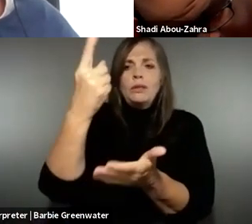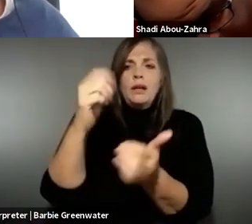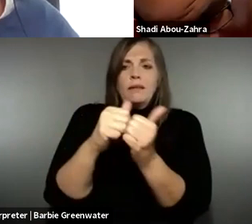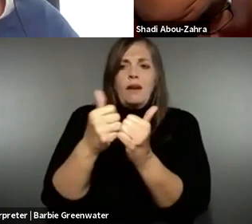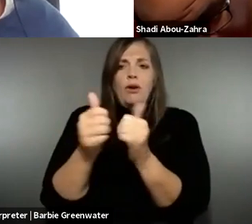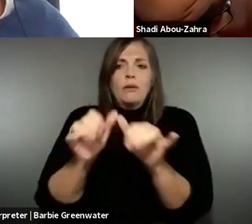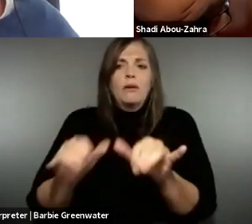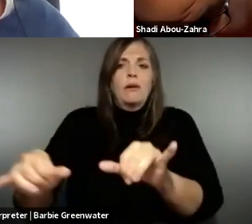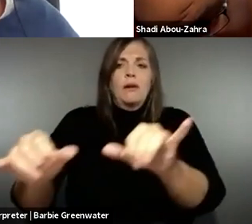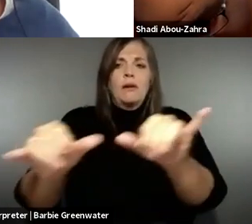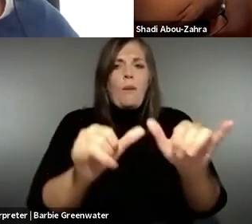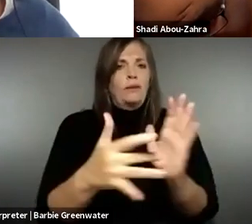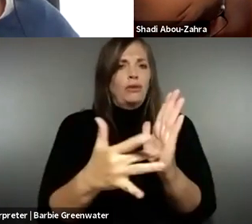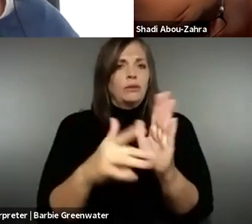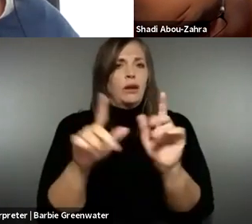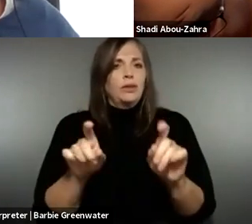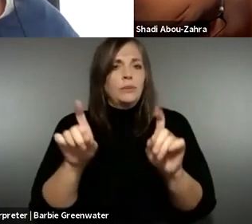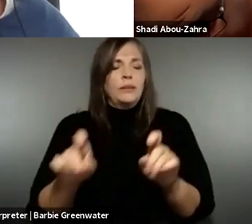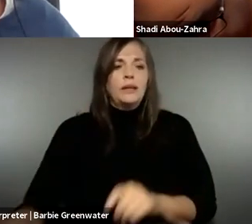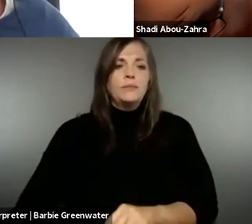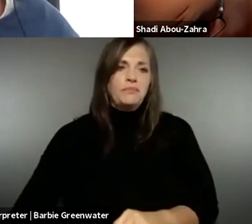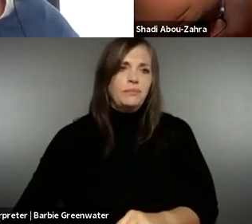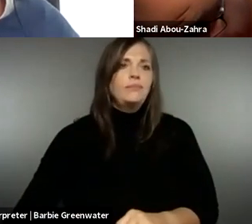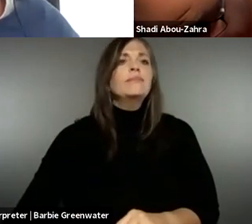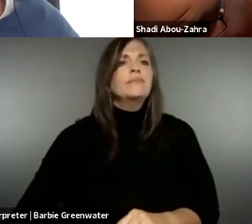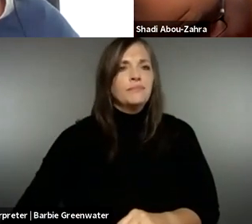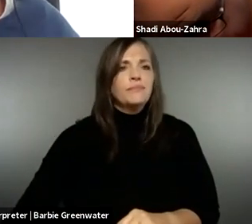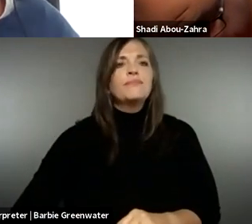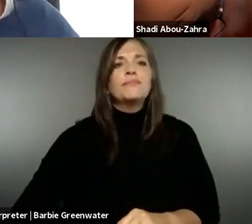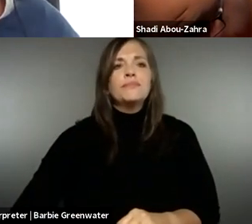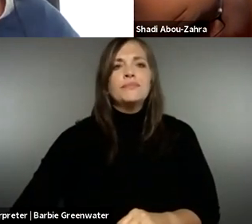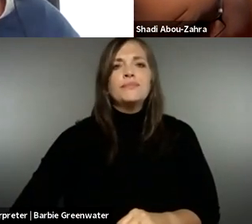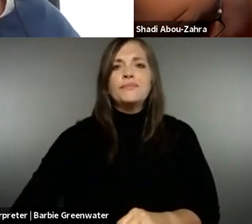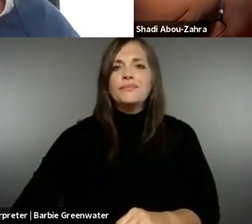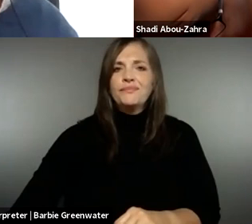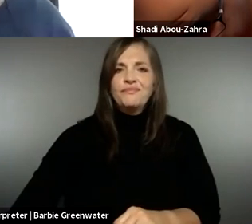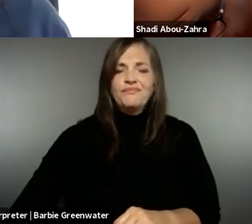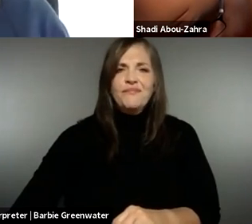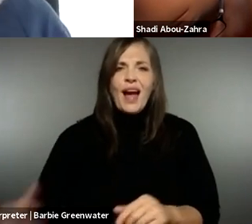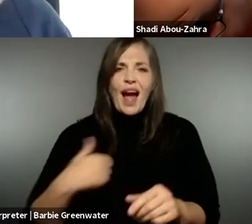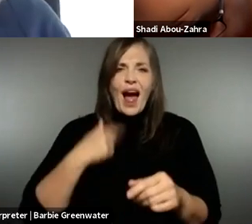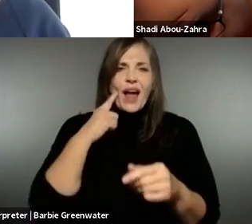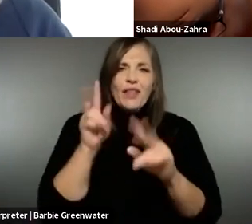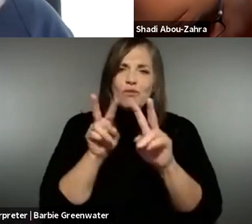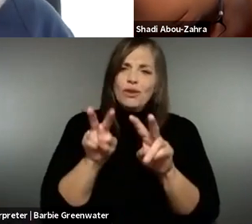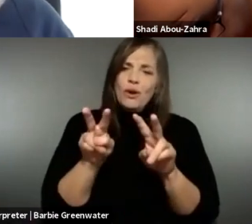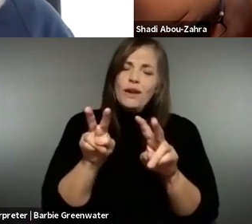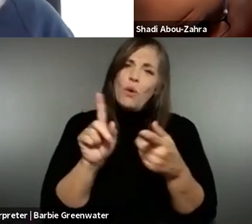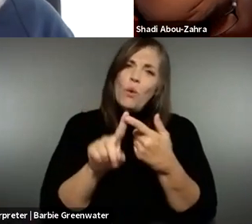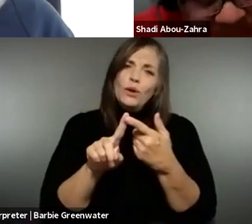technology can be tested. I think that we are very looking forward to have the certification